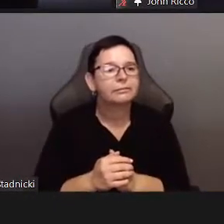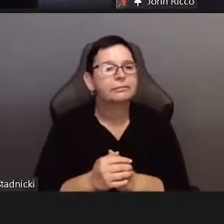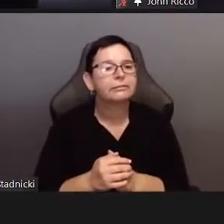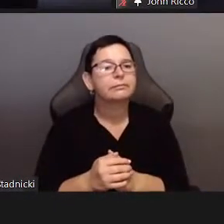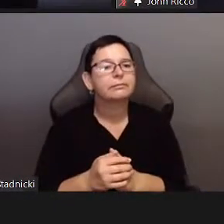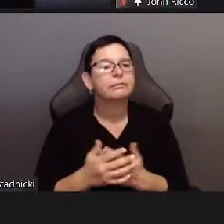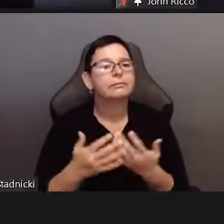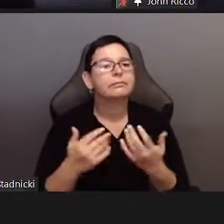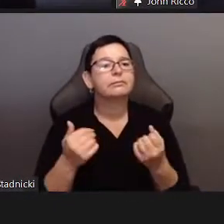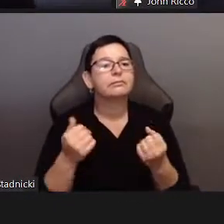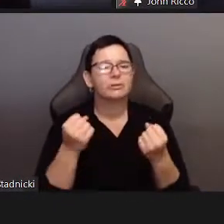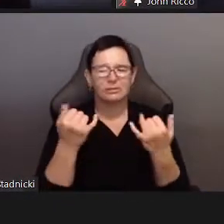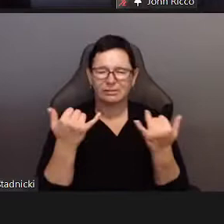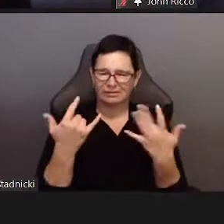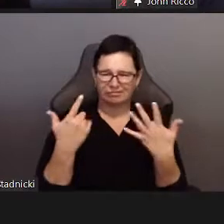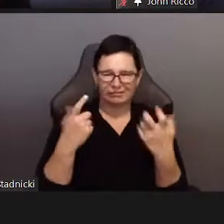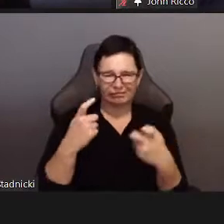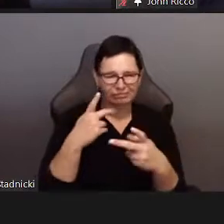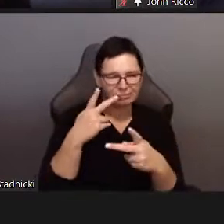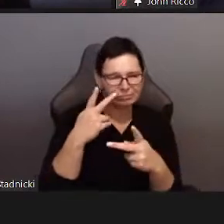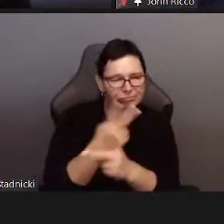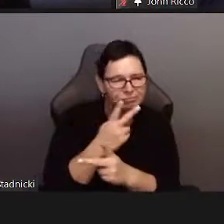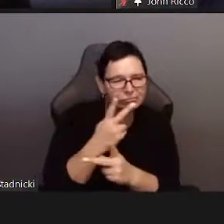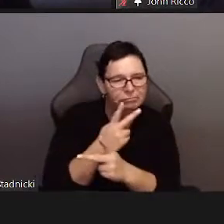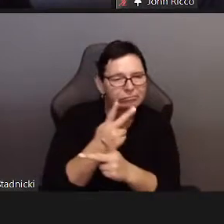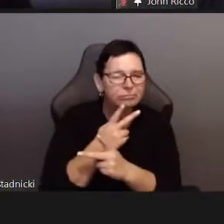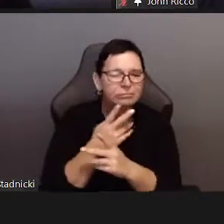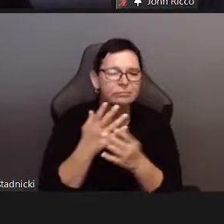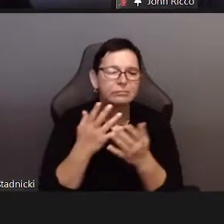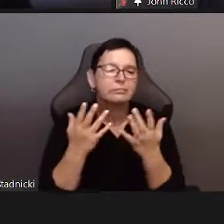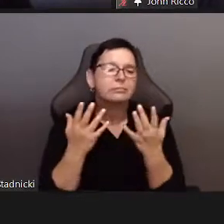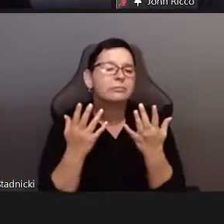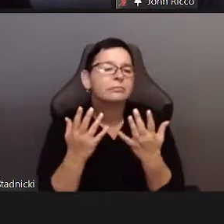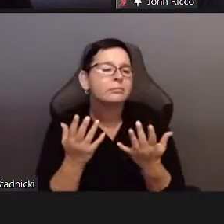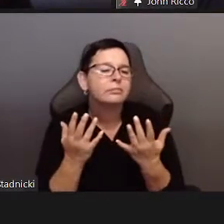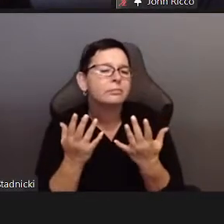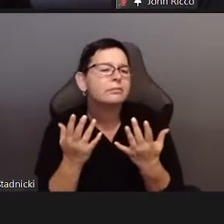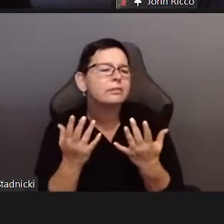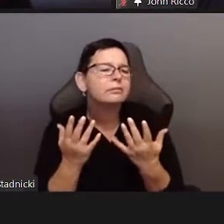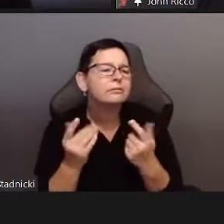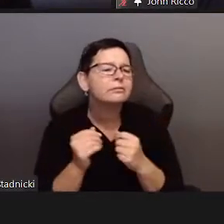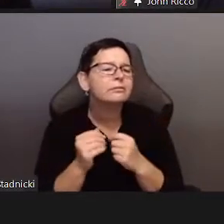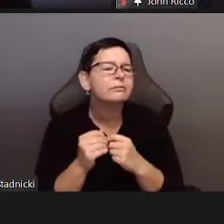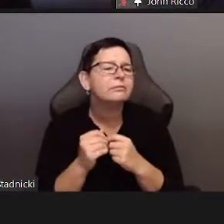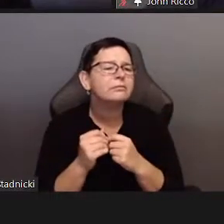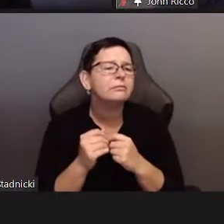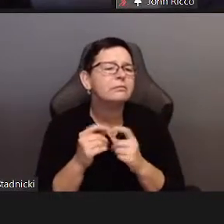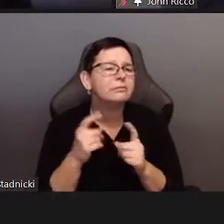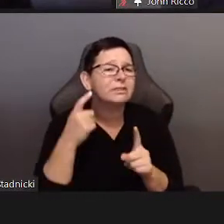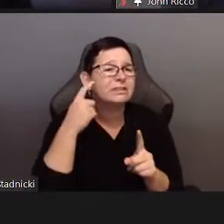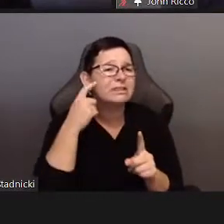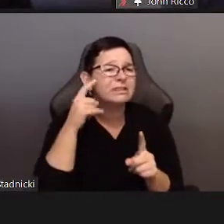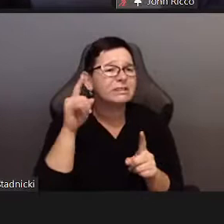Another kind of object that gets left behind.